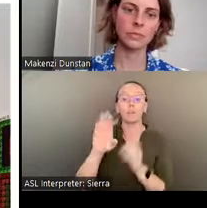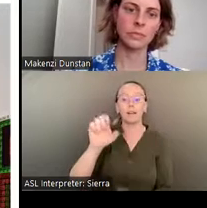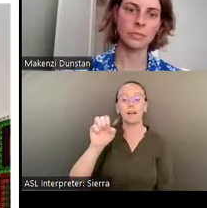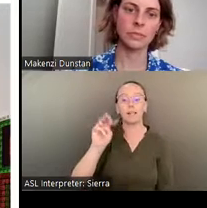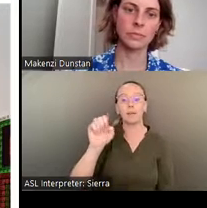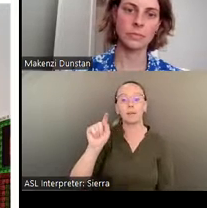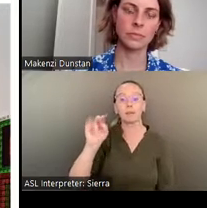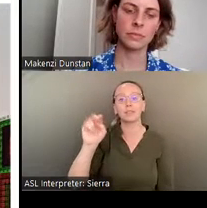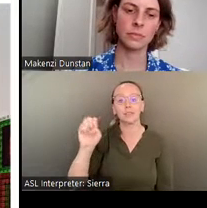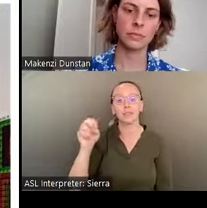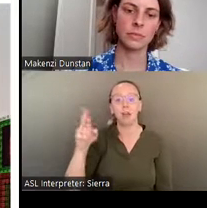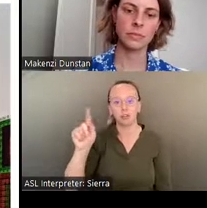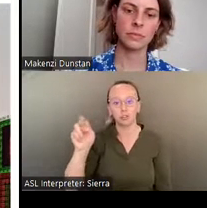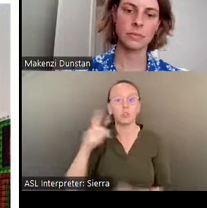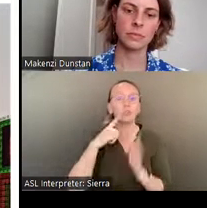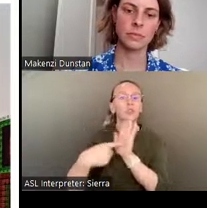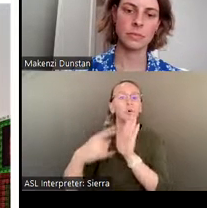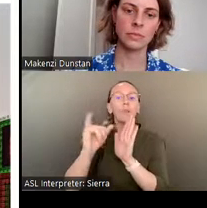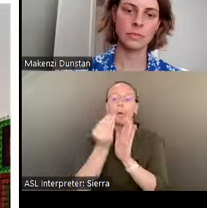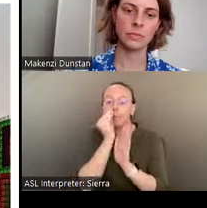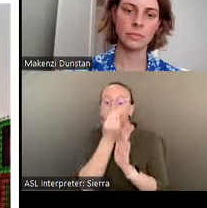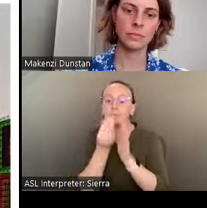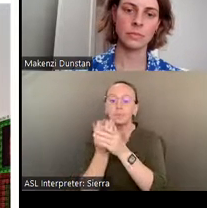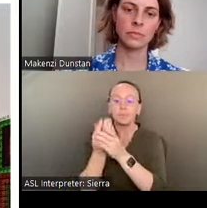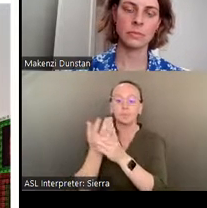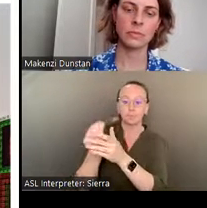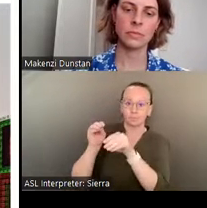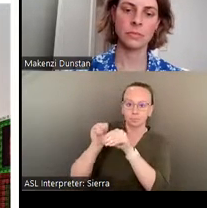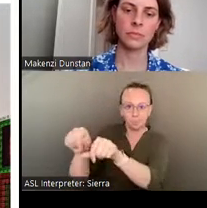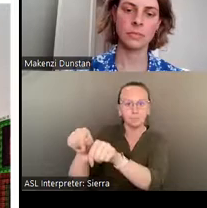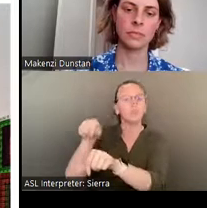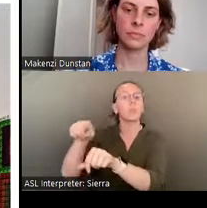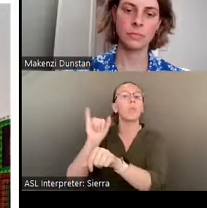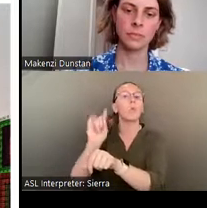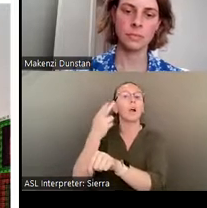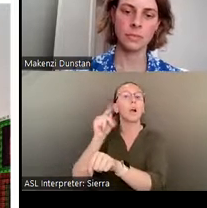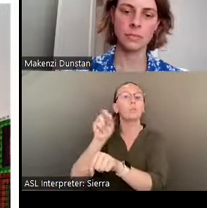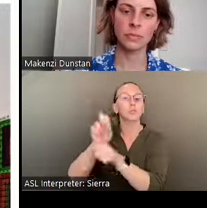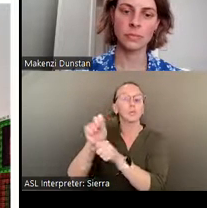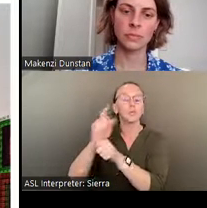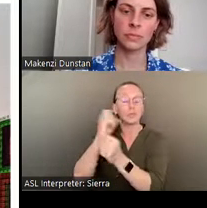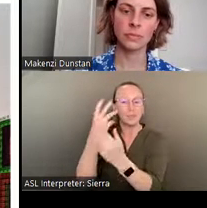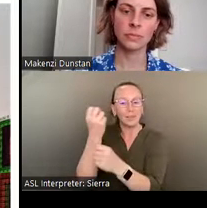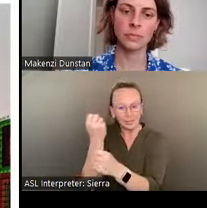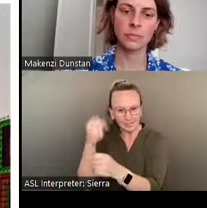Melrose Plantation in Louisiana, where Hunter worked for decades and which is now a member site in our network.